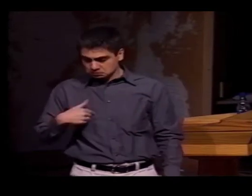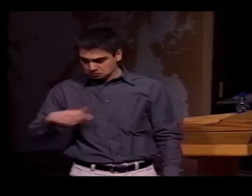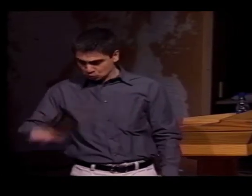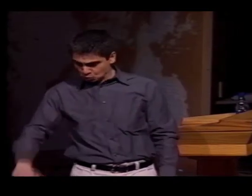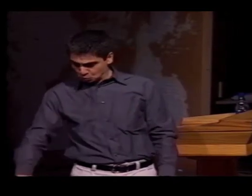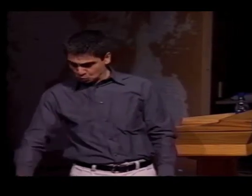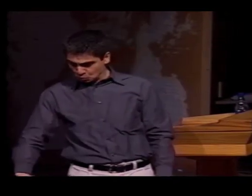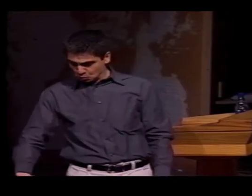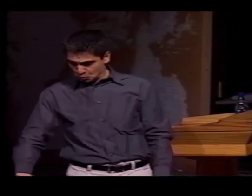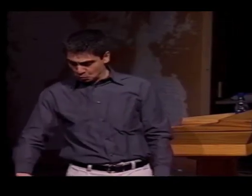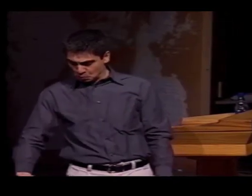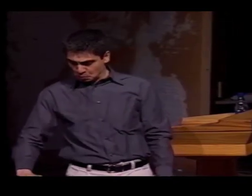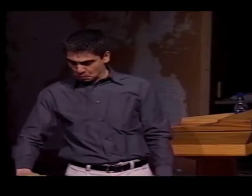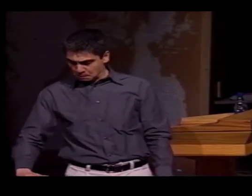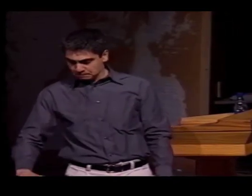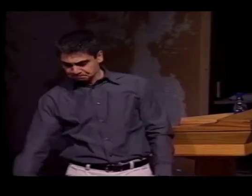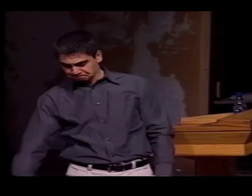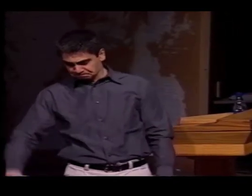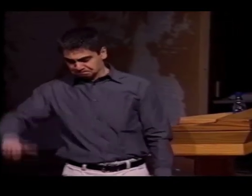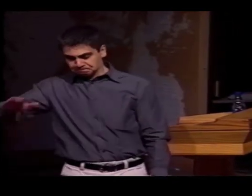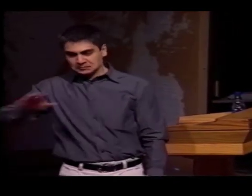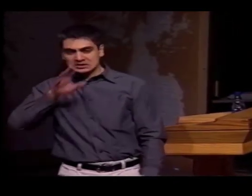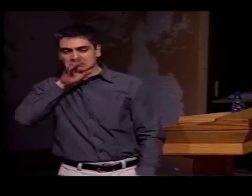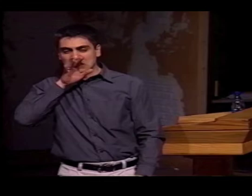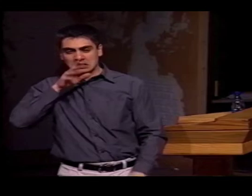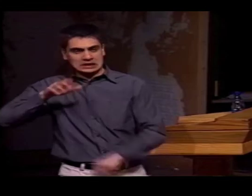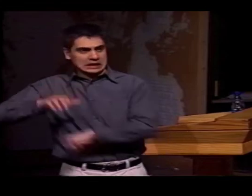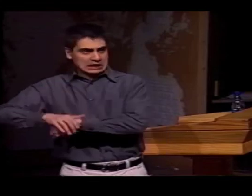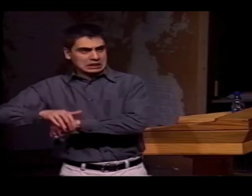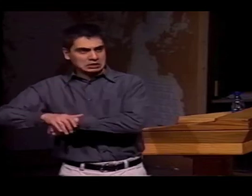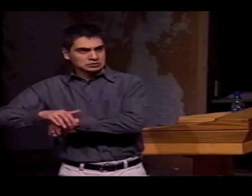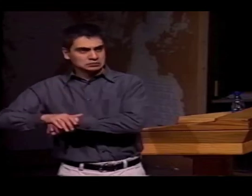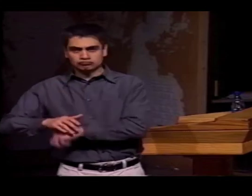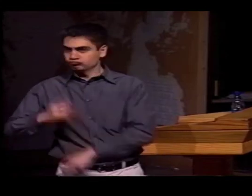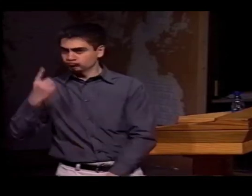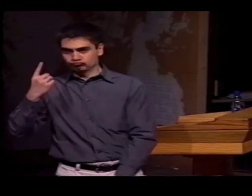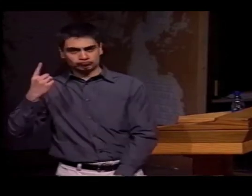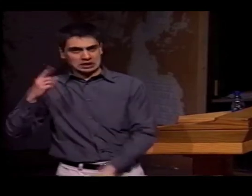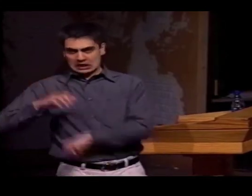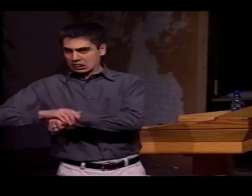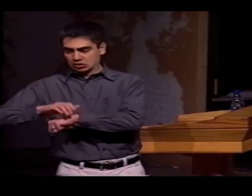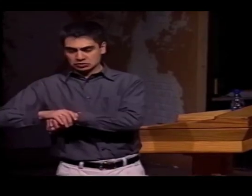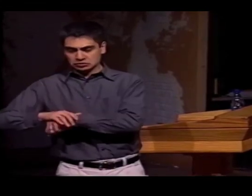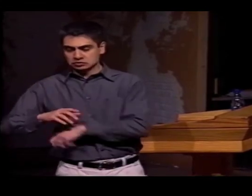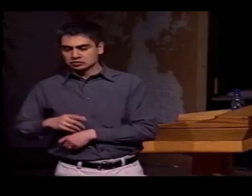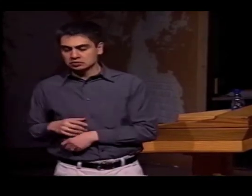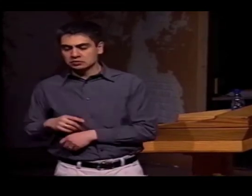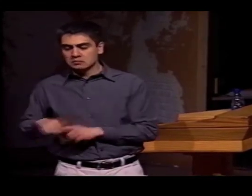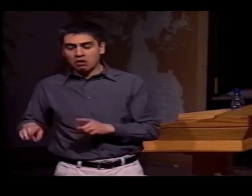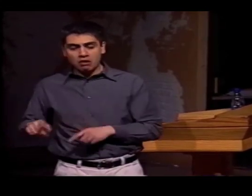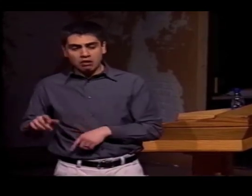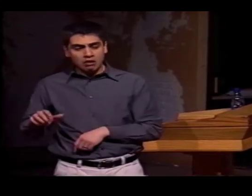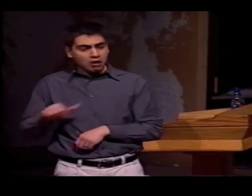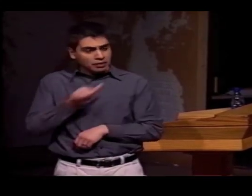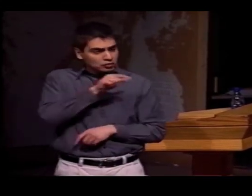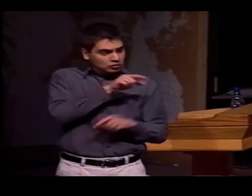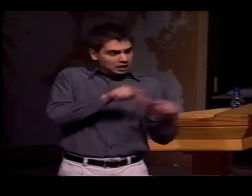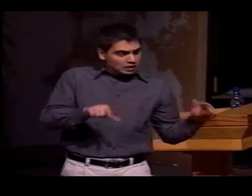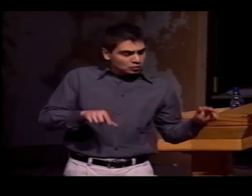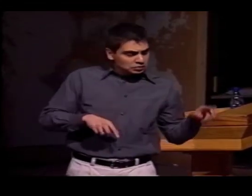AND THIS IS A CLIP OF-- AN EXCERPT FROM HIS WORK. IF A PERSON, FOR EXAMPLE, GREW UP SPEAKING ONLY ENGLISH,